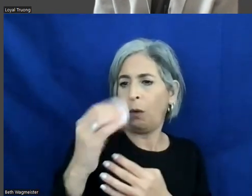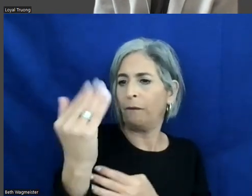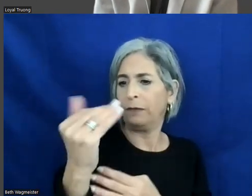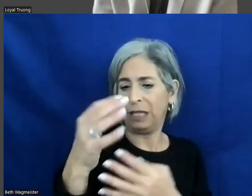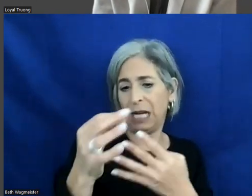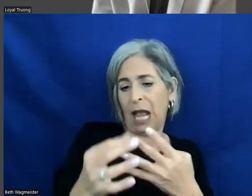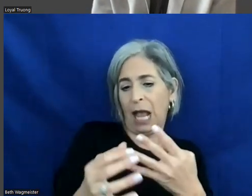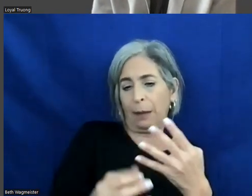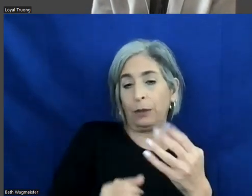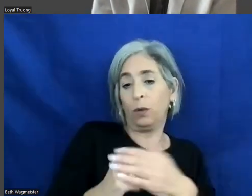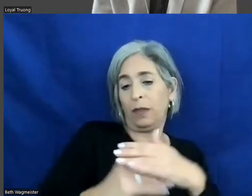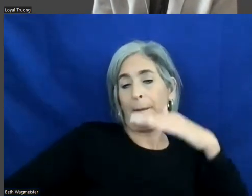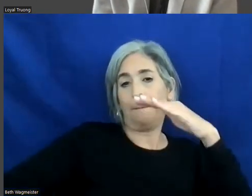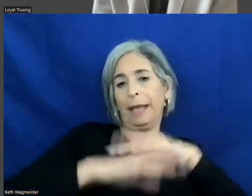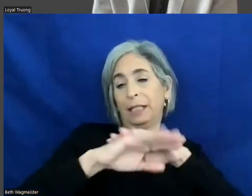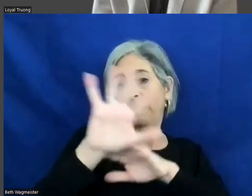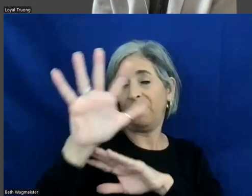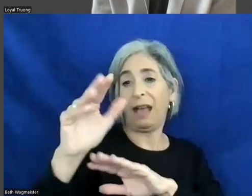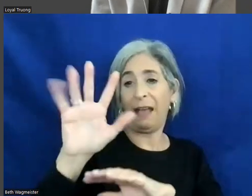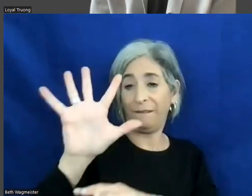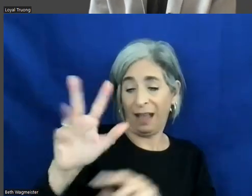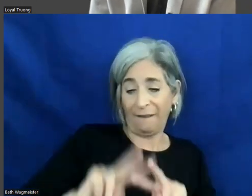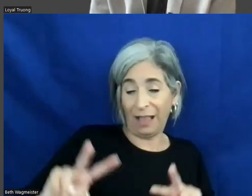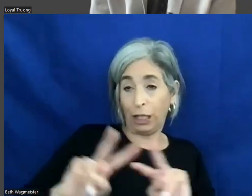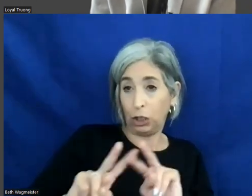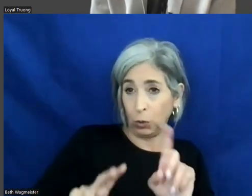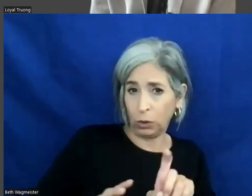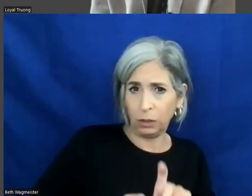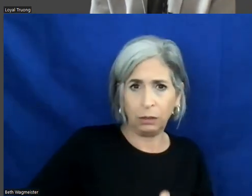with maximum of five values? >> LOYAL TRUONG: In the design system,